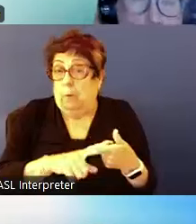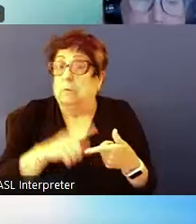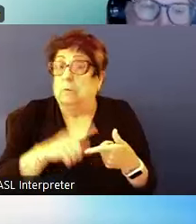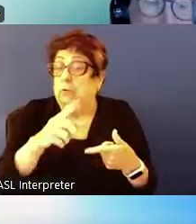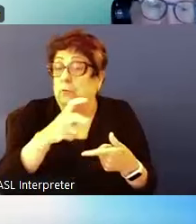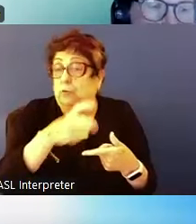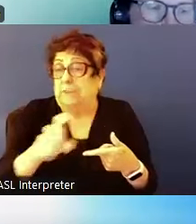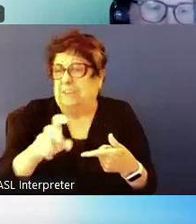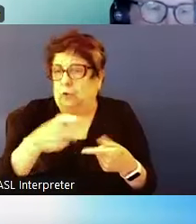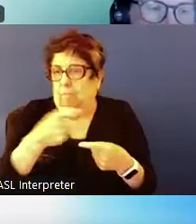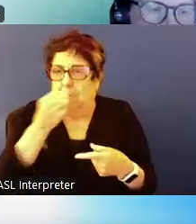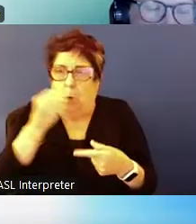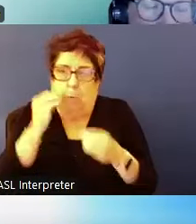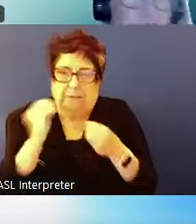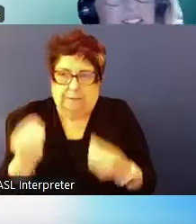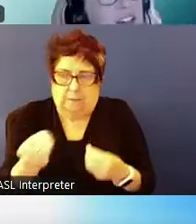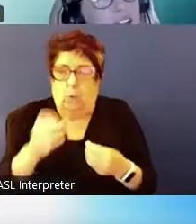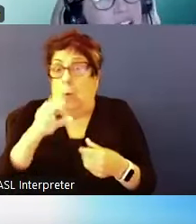EMILY WARREN: